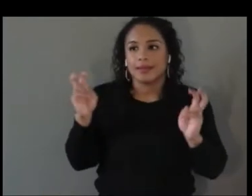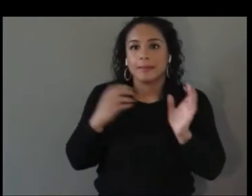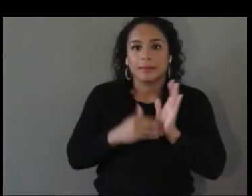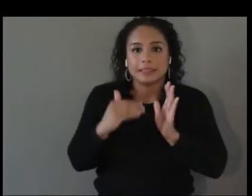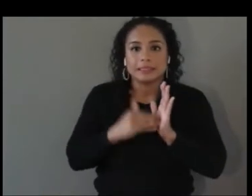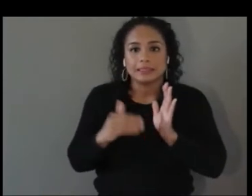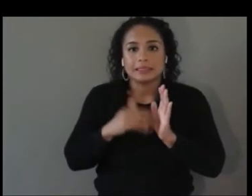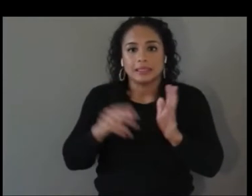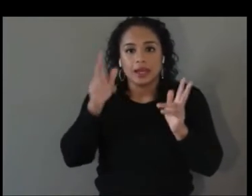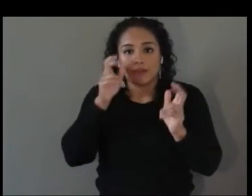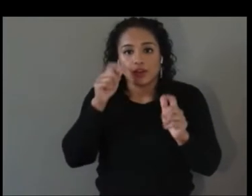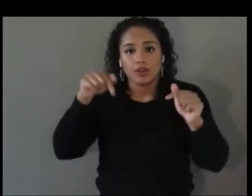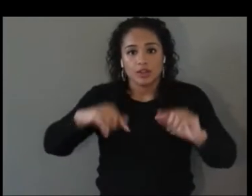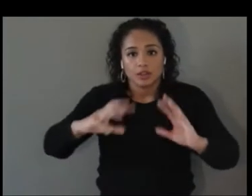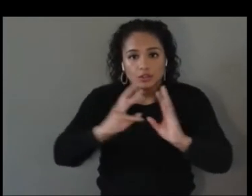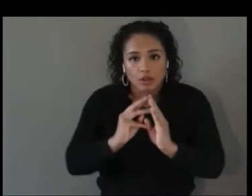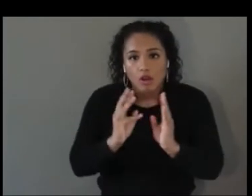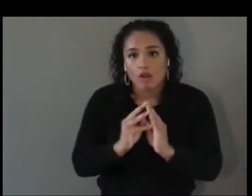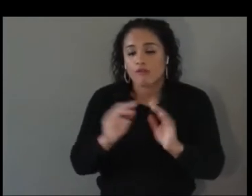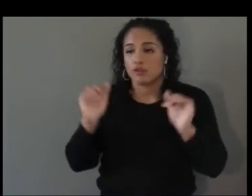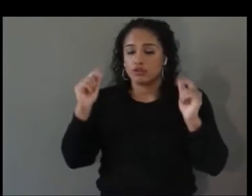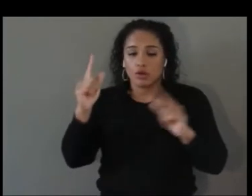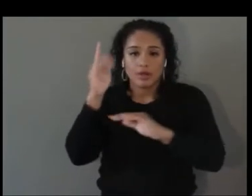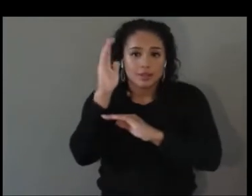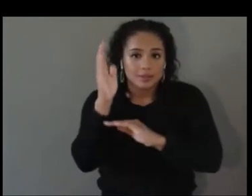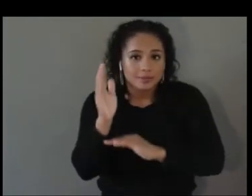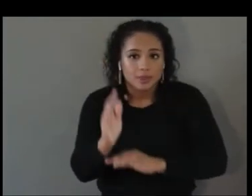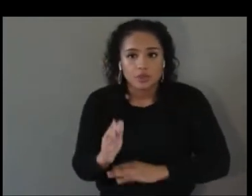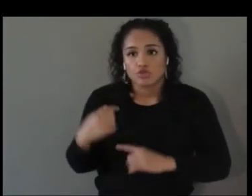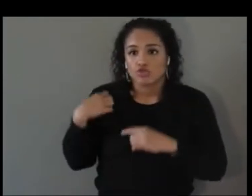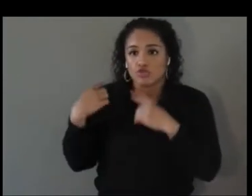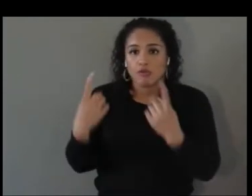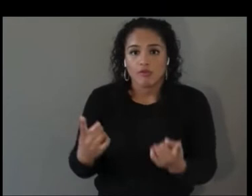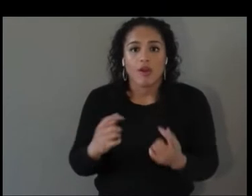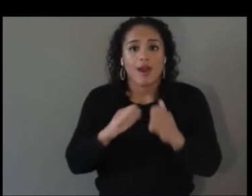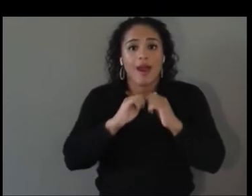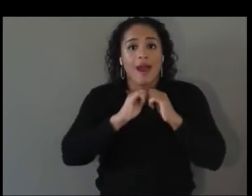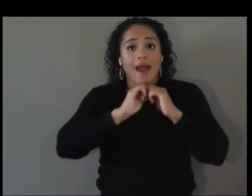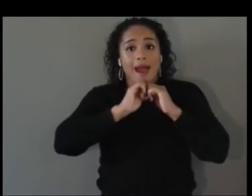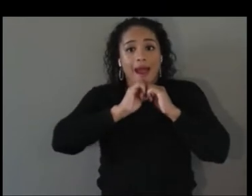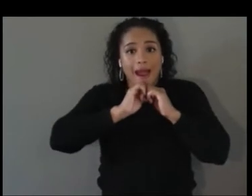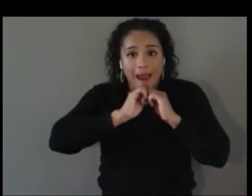conference with all the speakers that have been here, how do we go about actually getting more